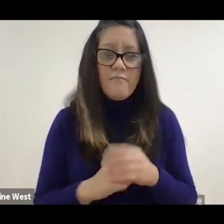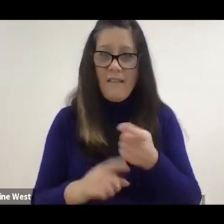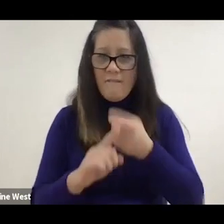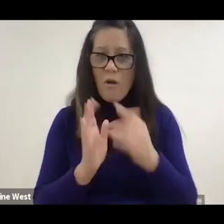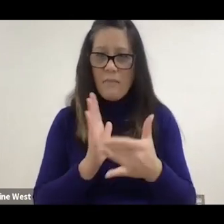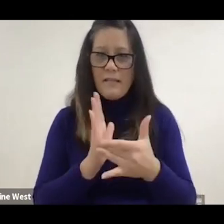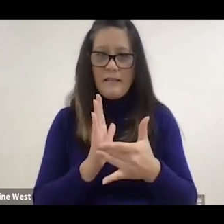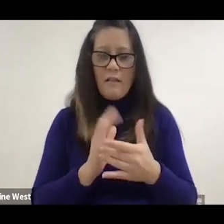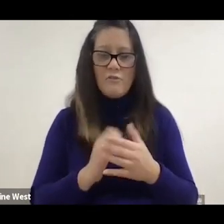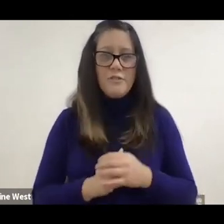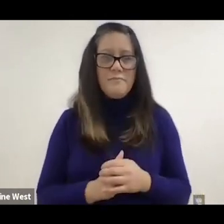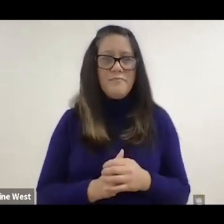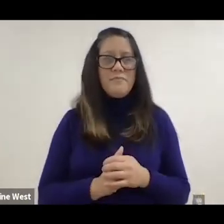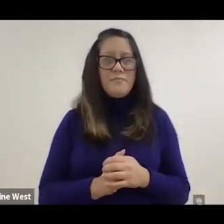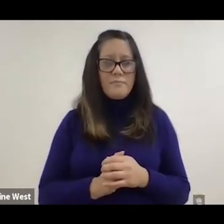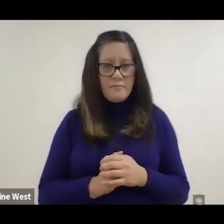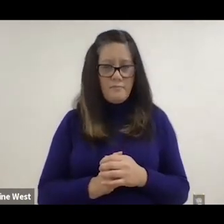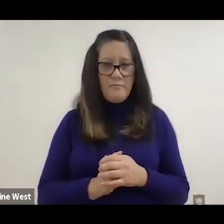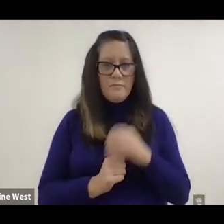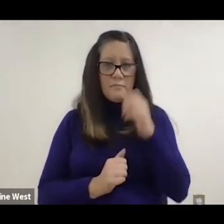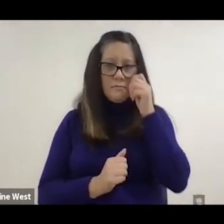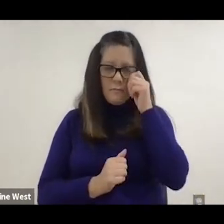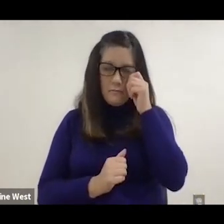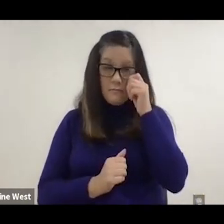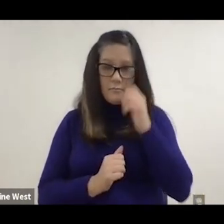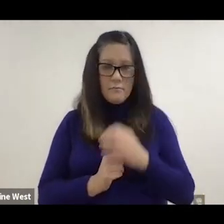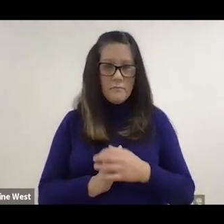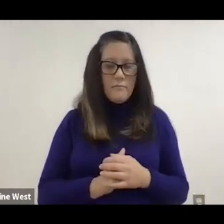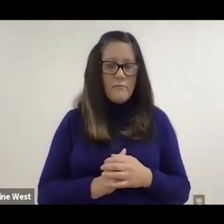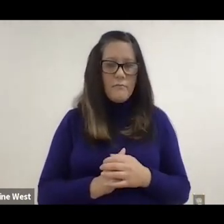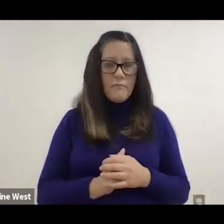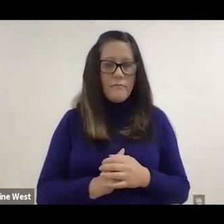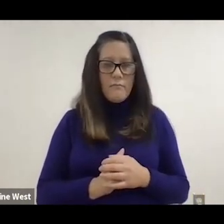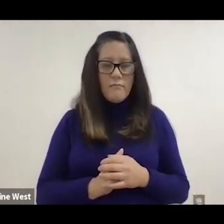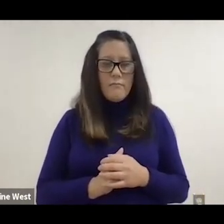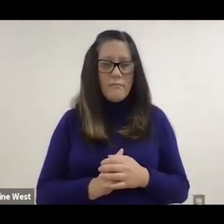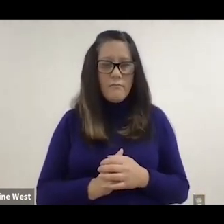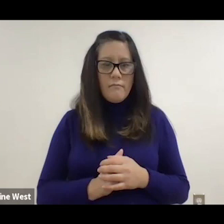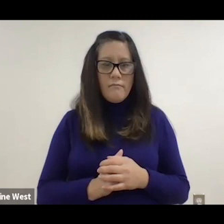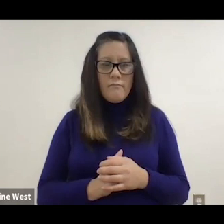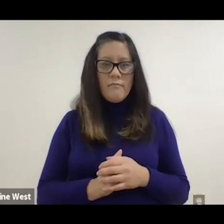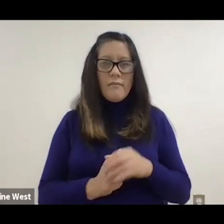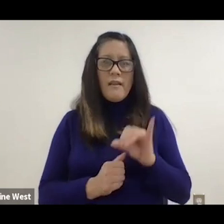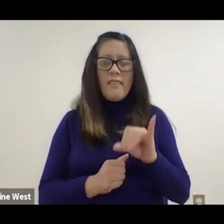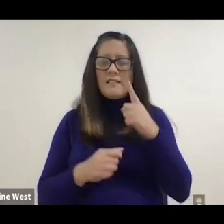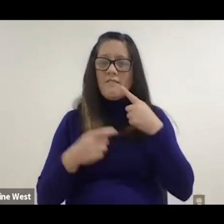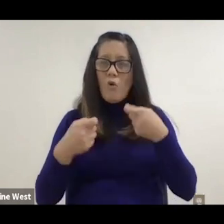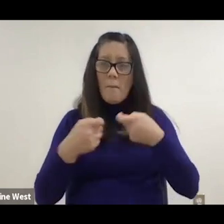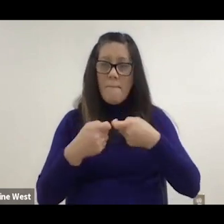So that was for power.